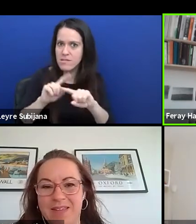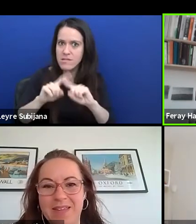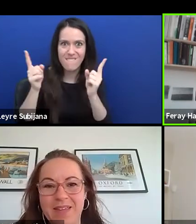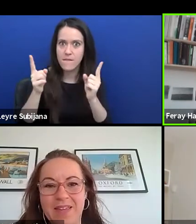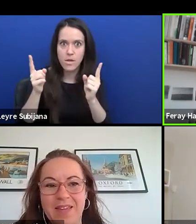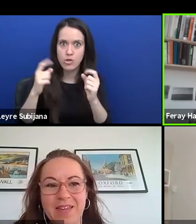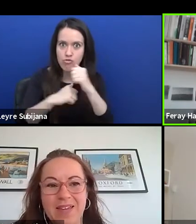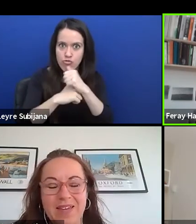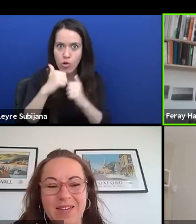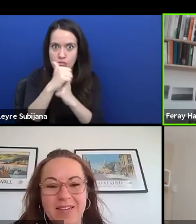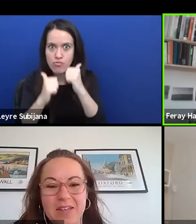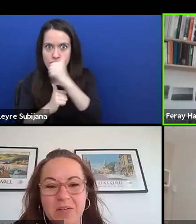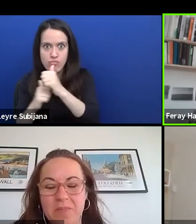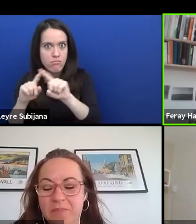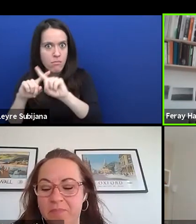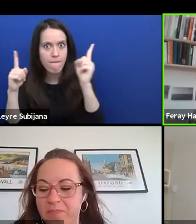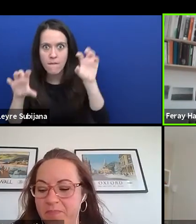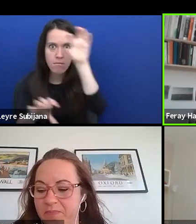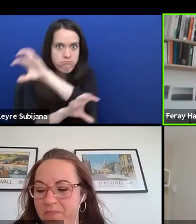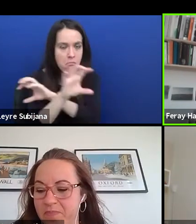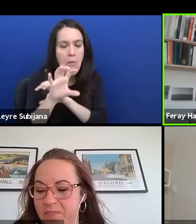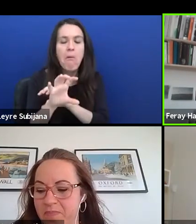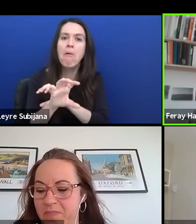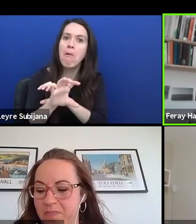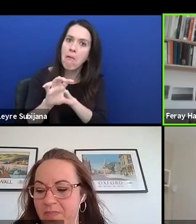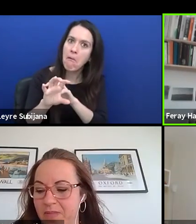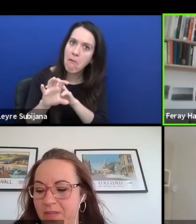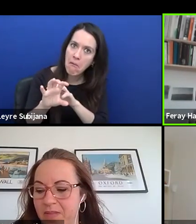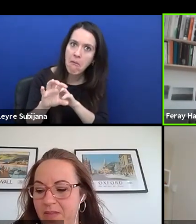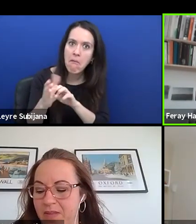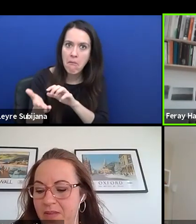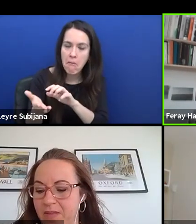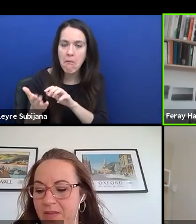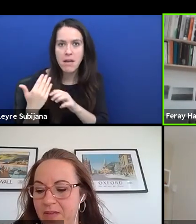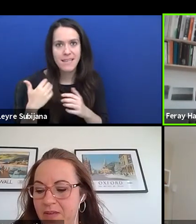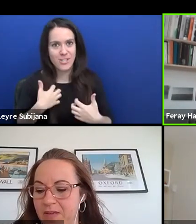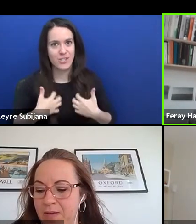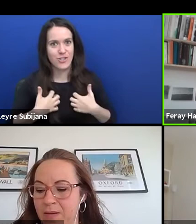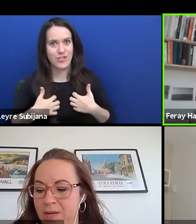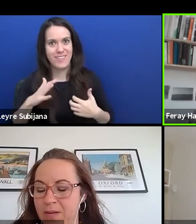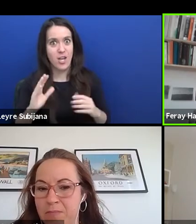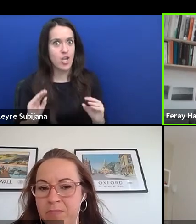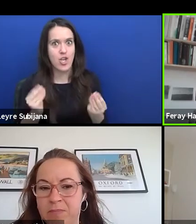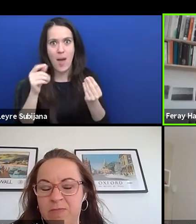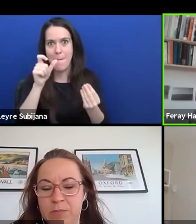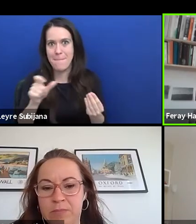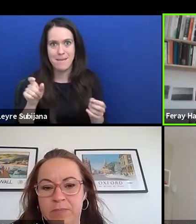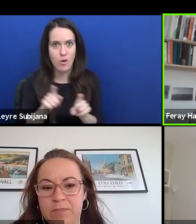but I'm also of course interested in young people like you, who are in the intersection